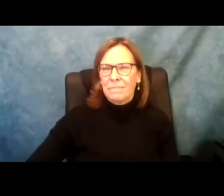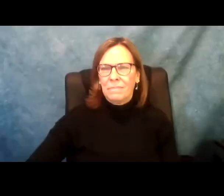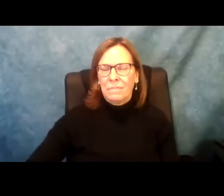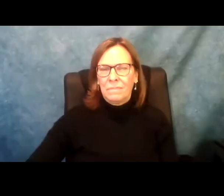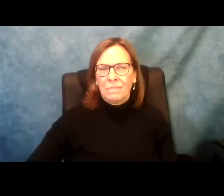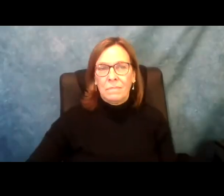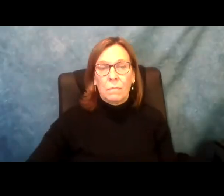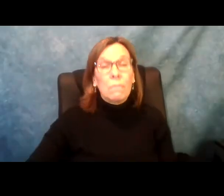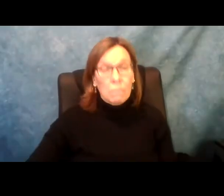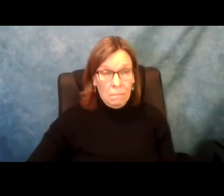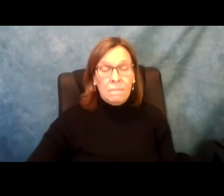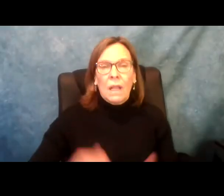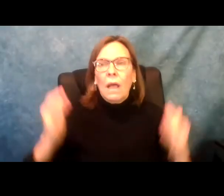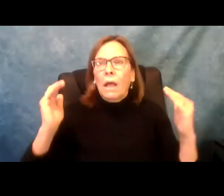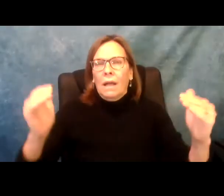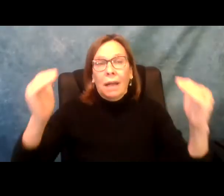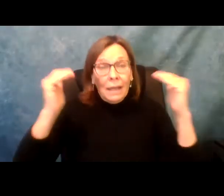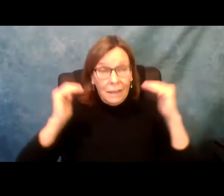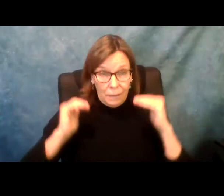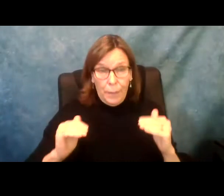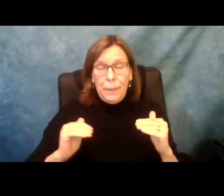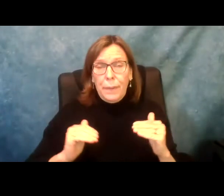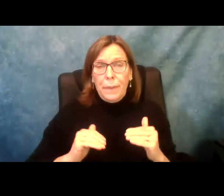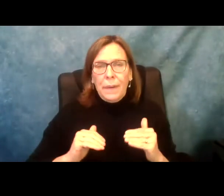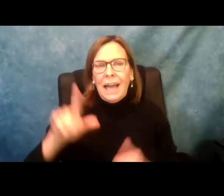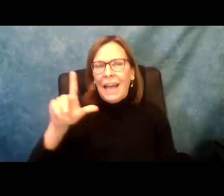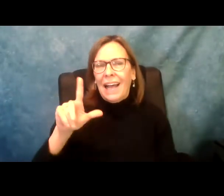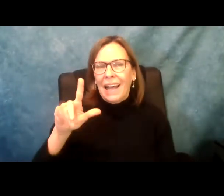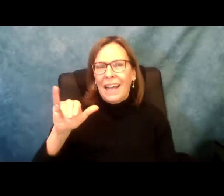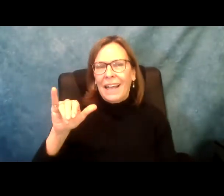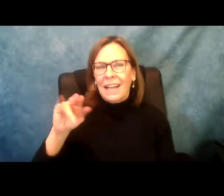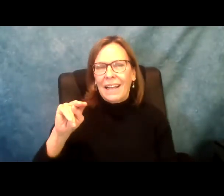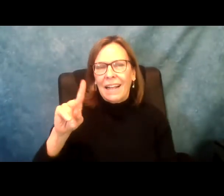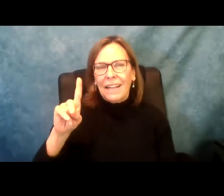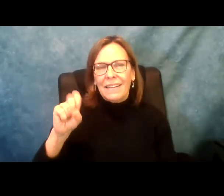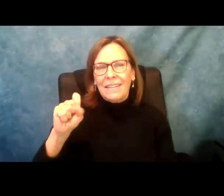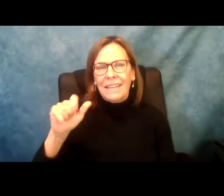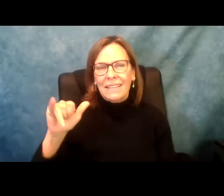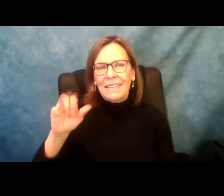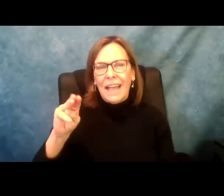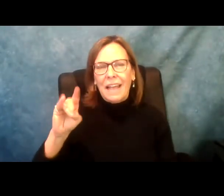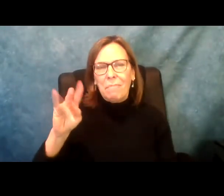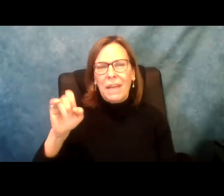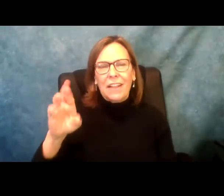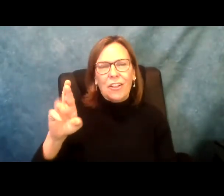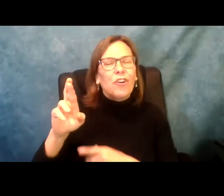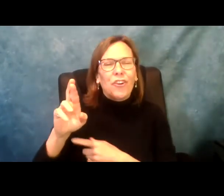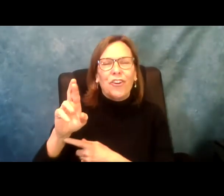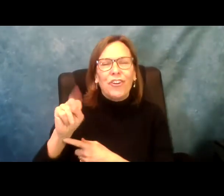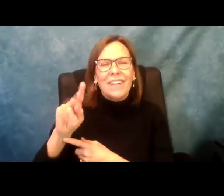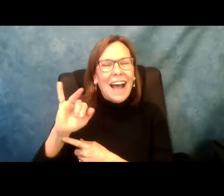forward. » Absolutely. » MEGHAN: Thank you. So moving